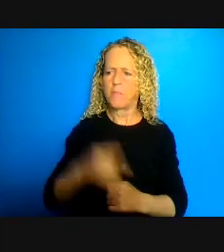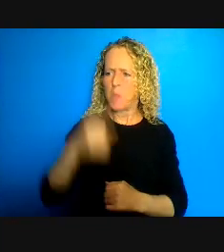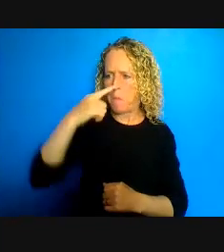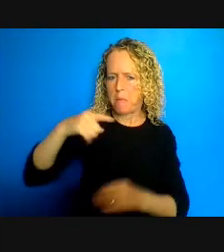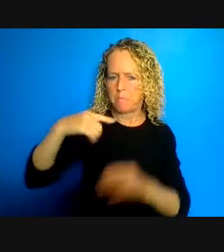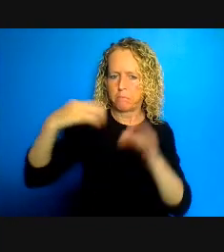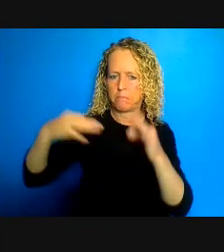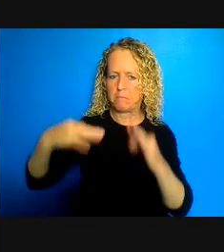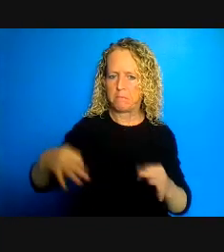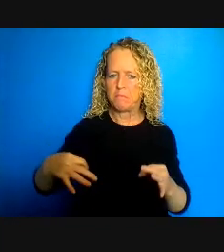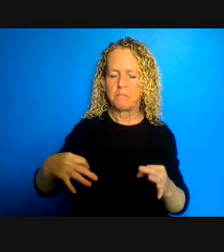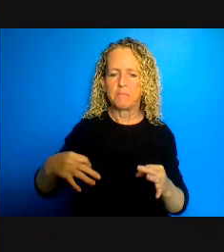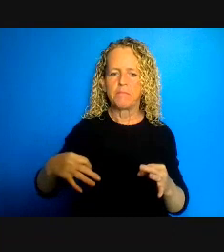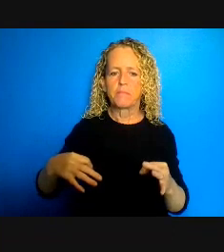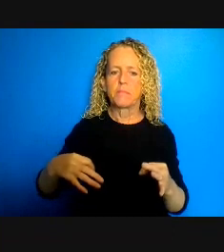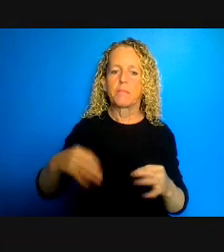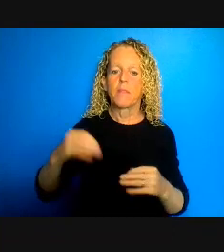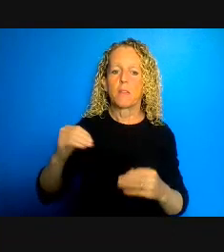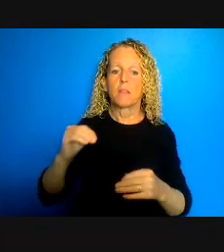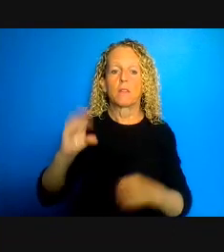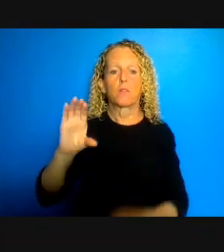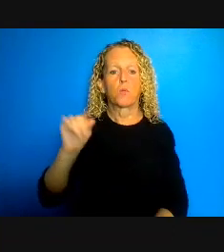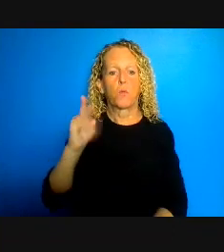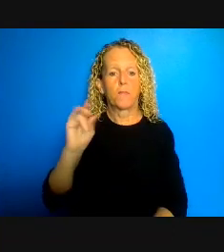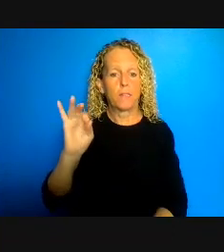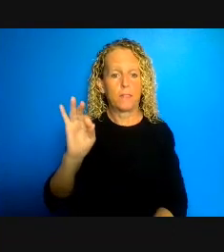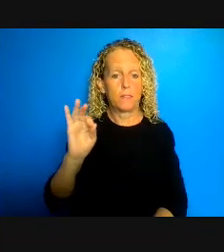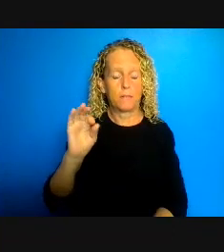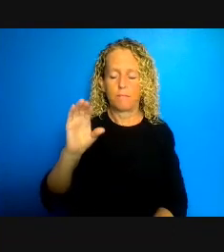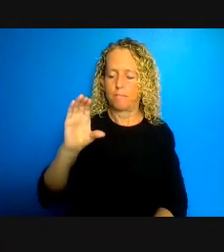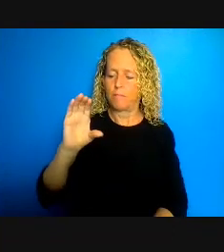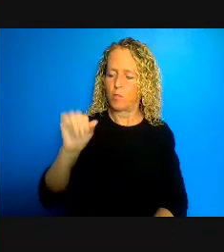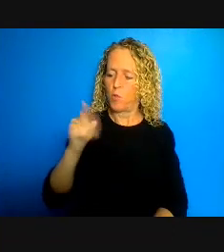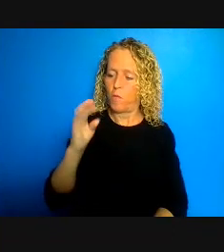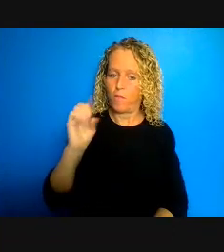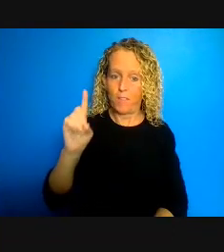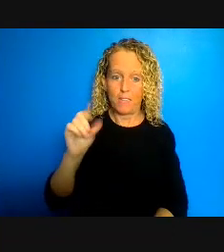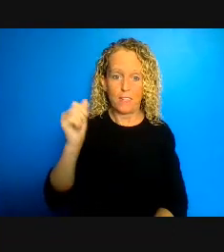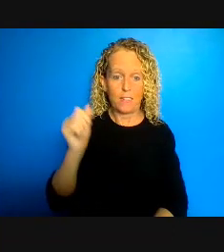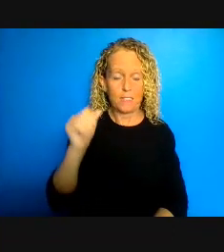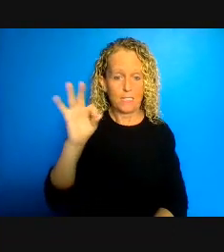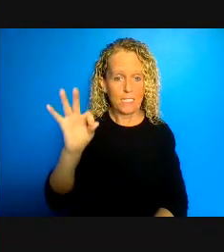to stop COVID-19 from continuing to disproportionately burden the Health and